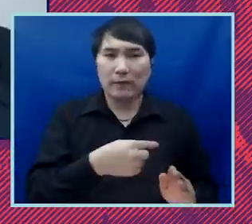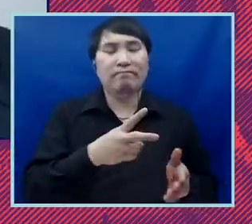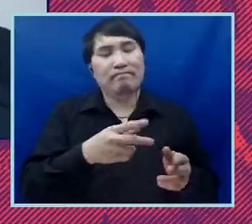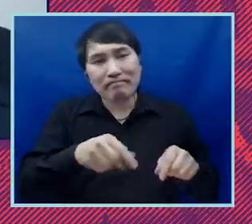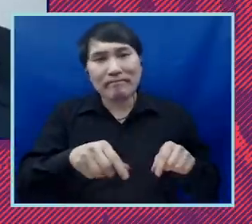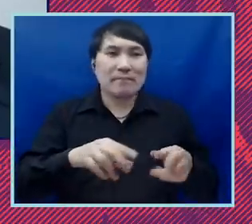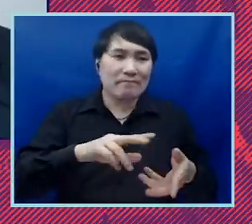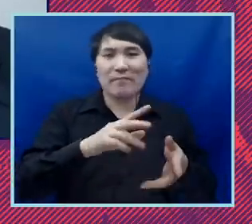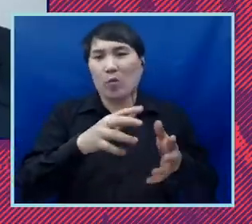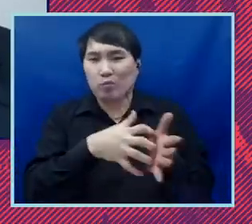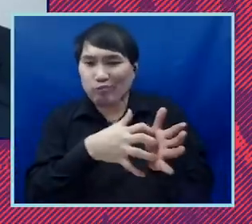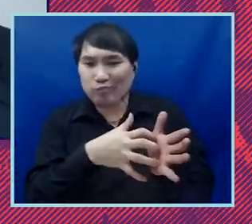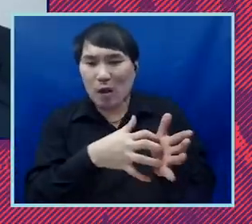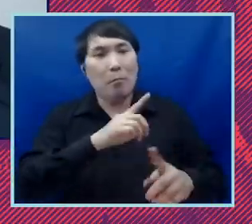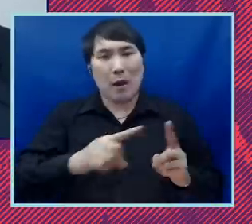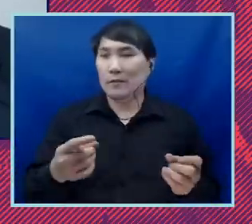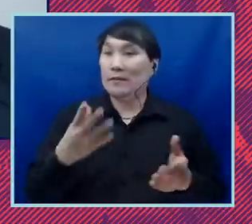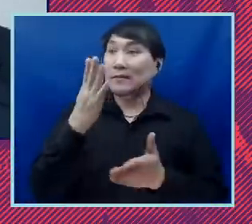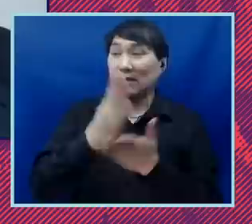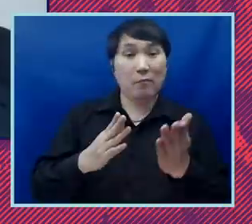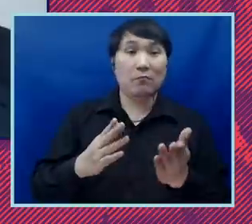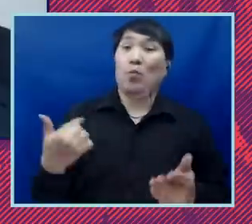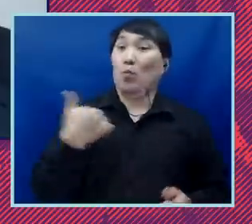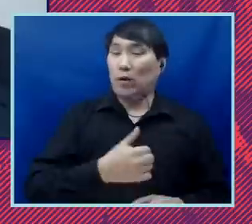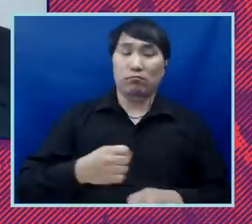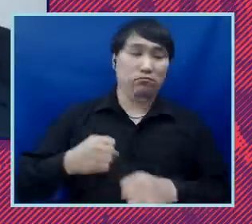there were places that we were able to hold the line. Talk to me about family separation. You